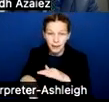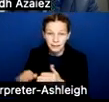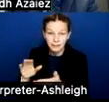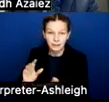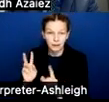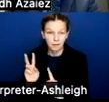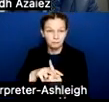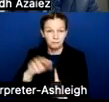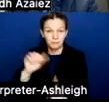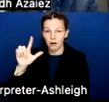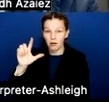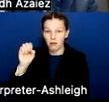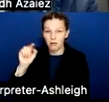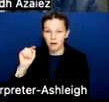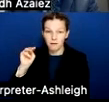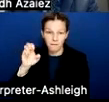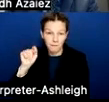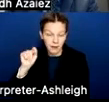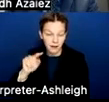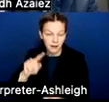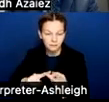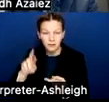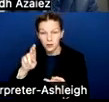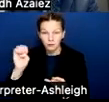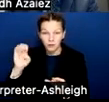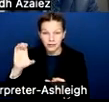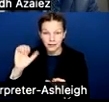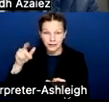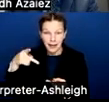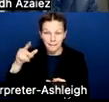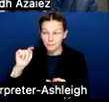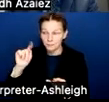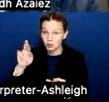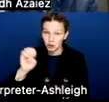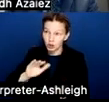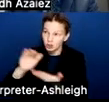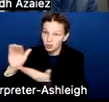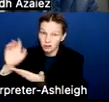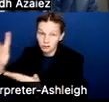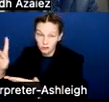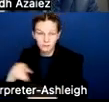things that you are concerned with that affect public school funding. You need to advocate for public education funding.